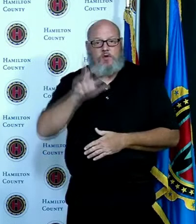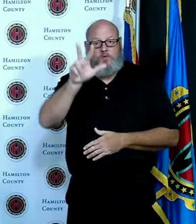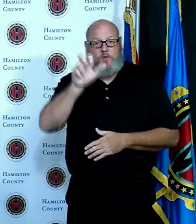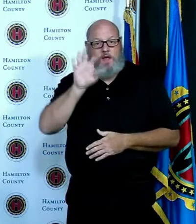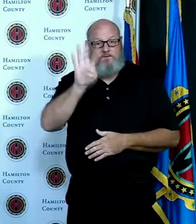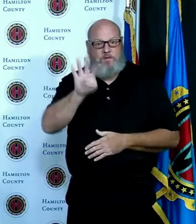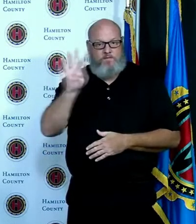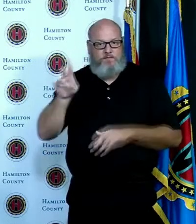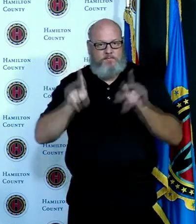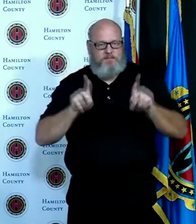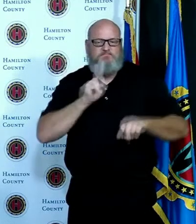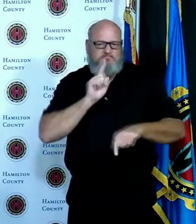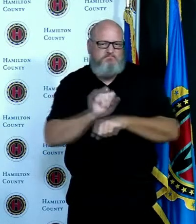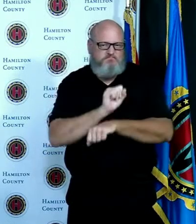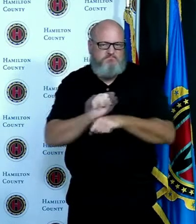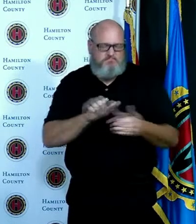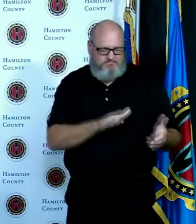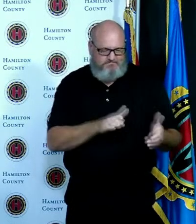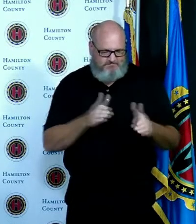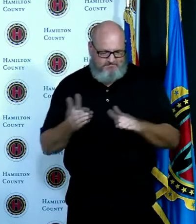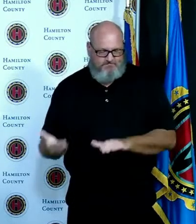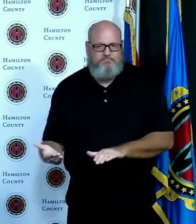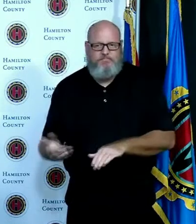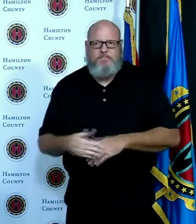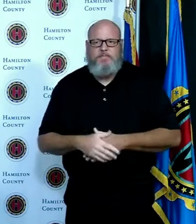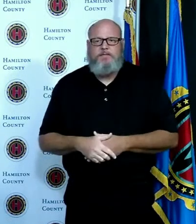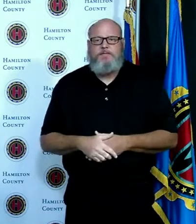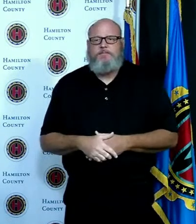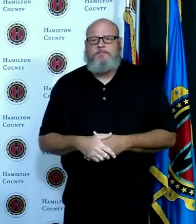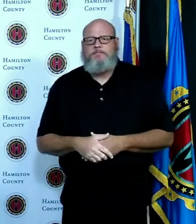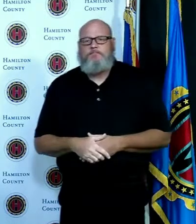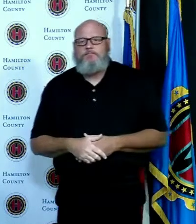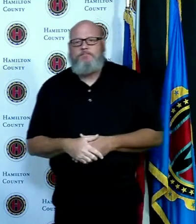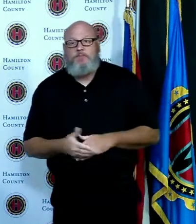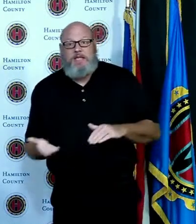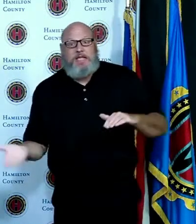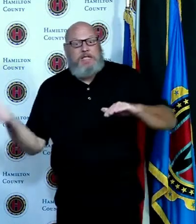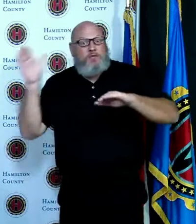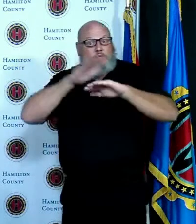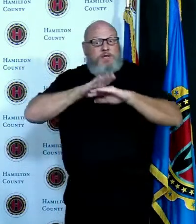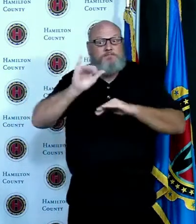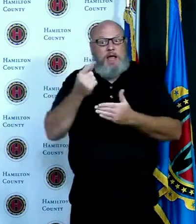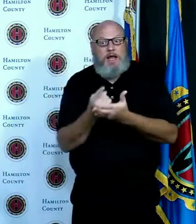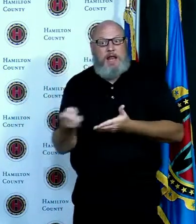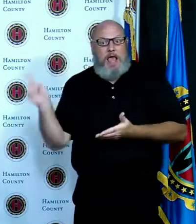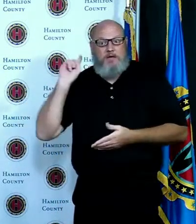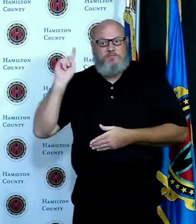last week the increases in positive cases 1,485